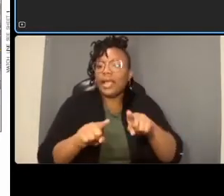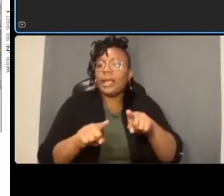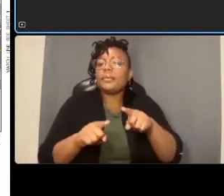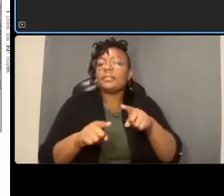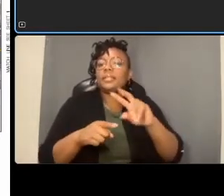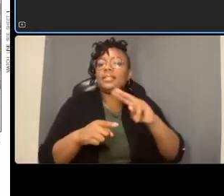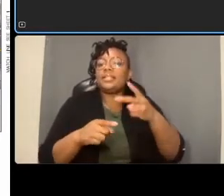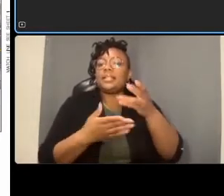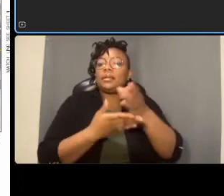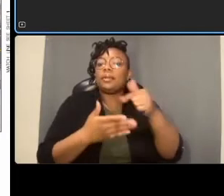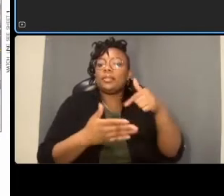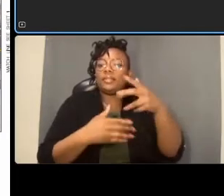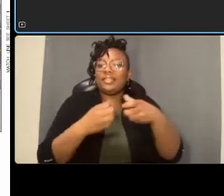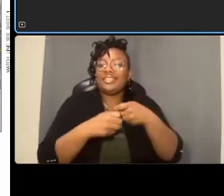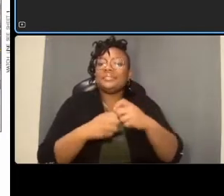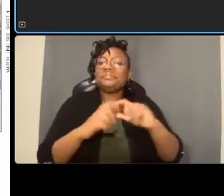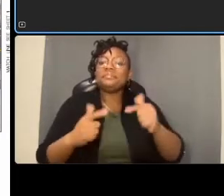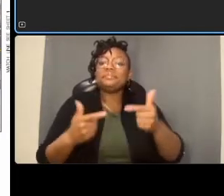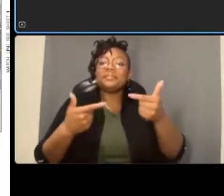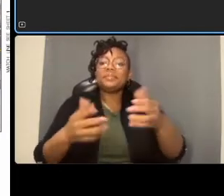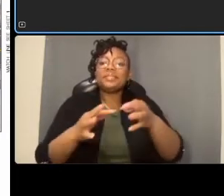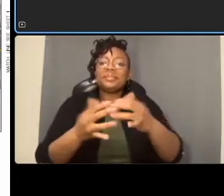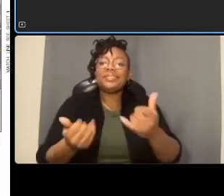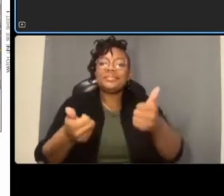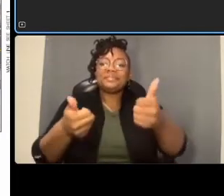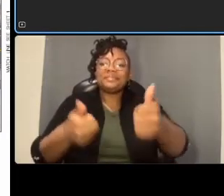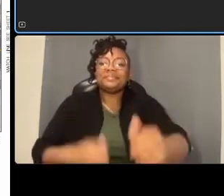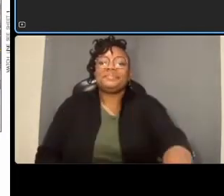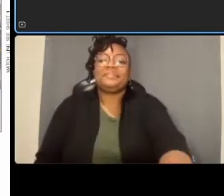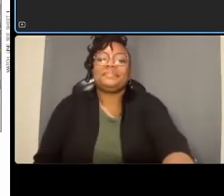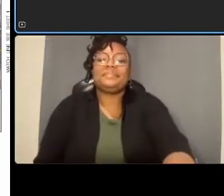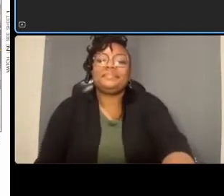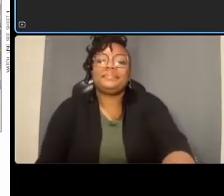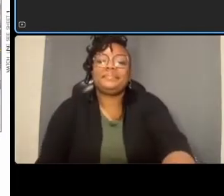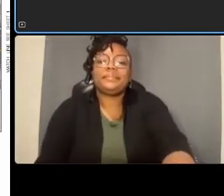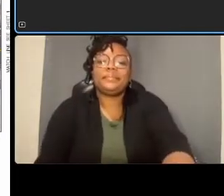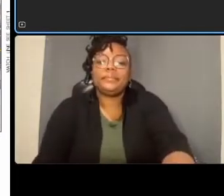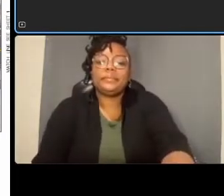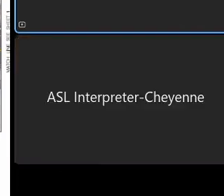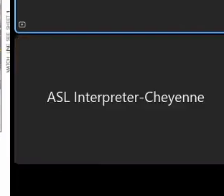uh in this section because of where the parking lane is noted again we have four foot bike lanes